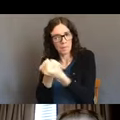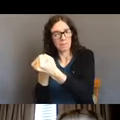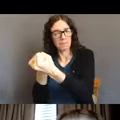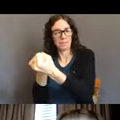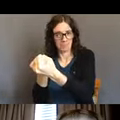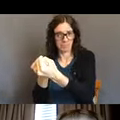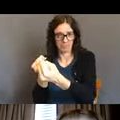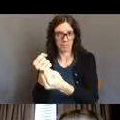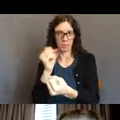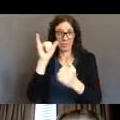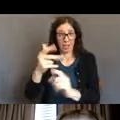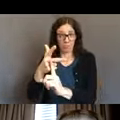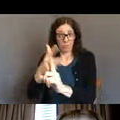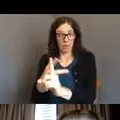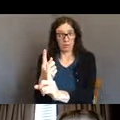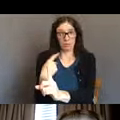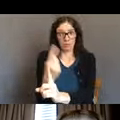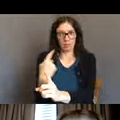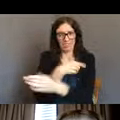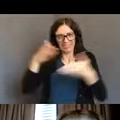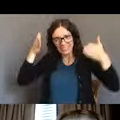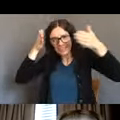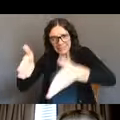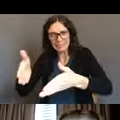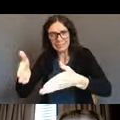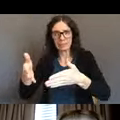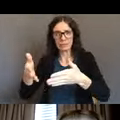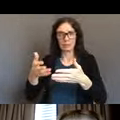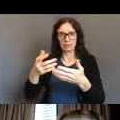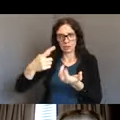she's gonna cover some more of how each of us were involved in a